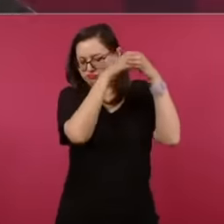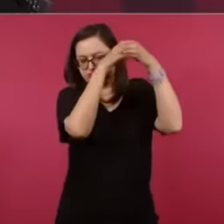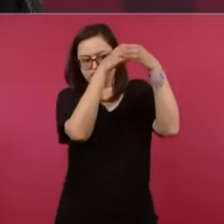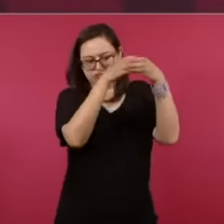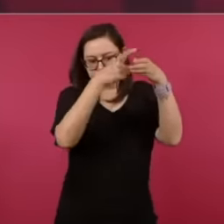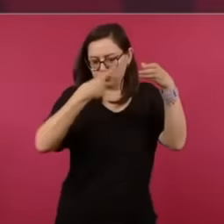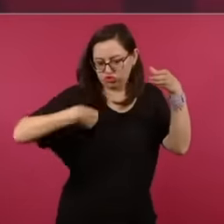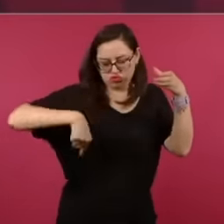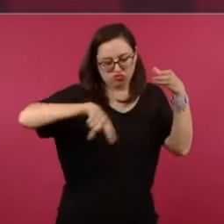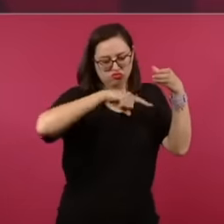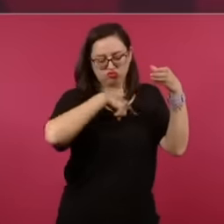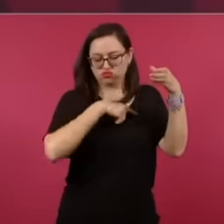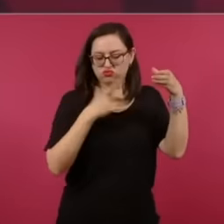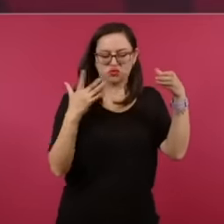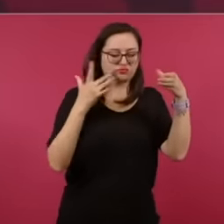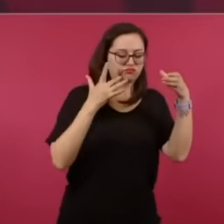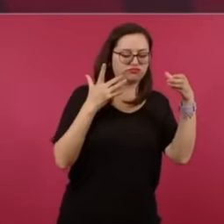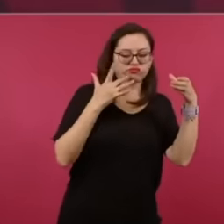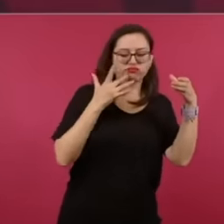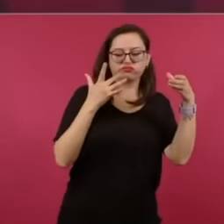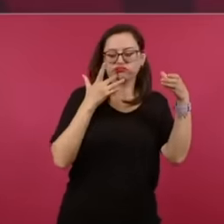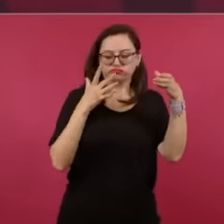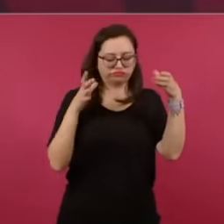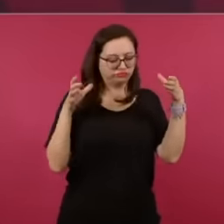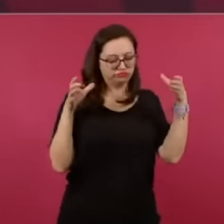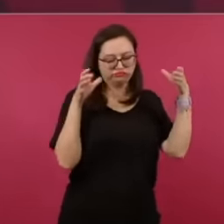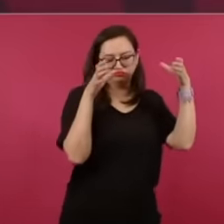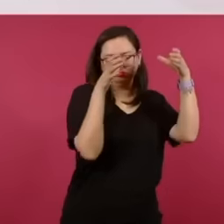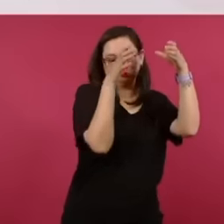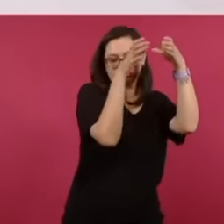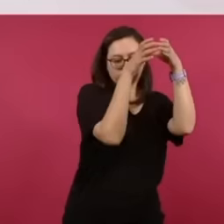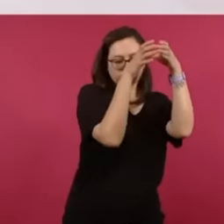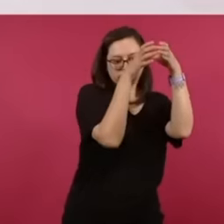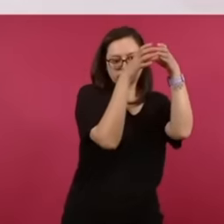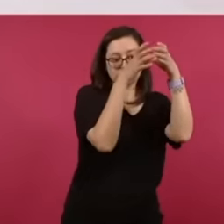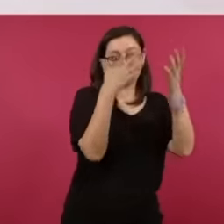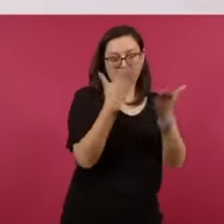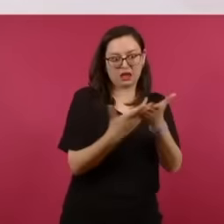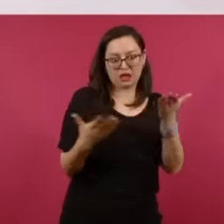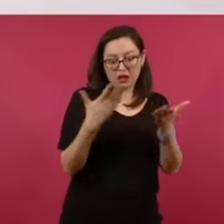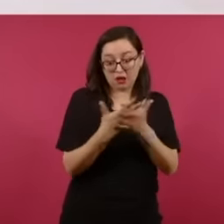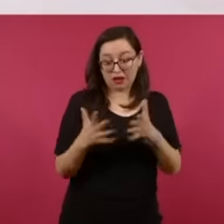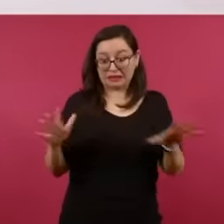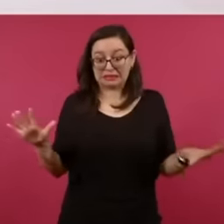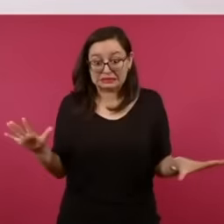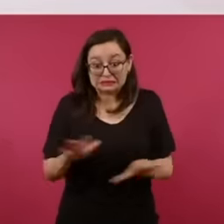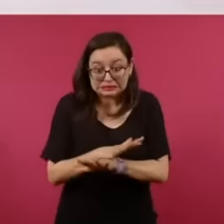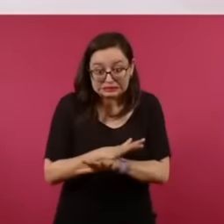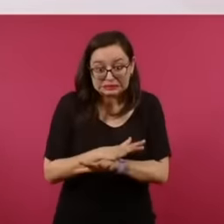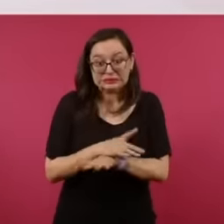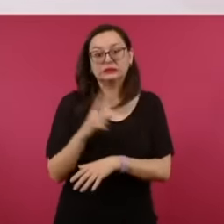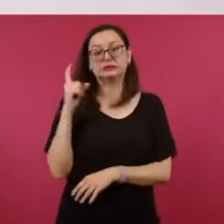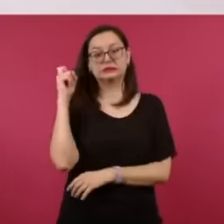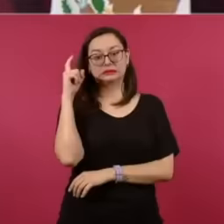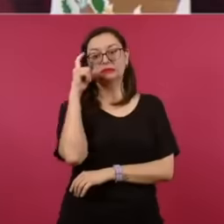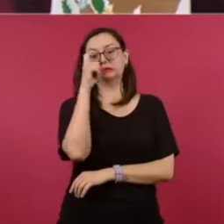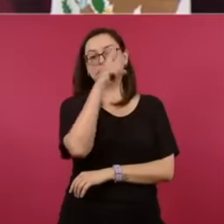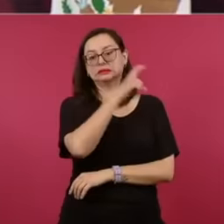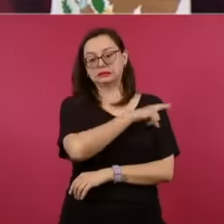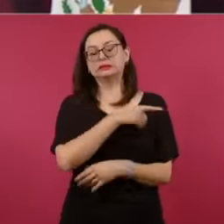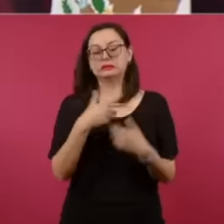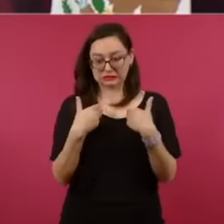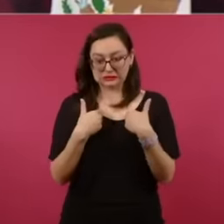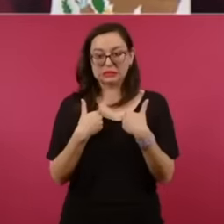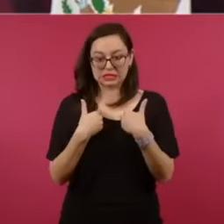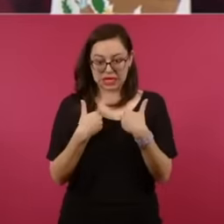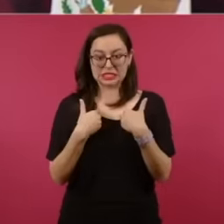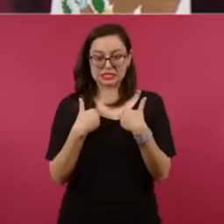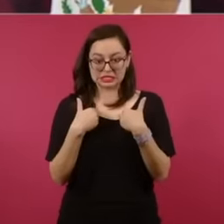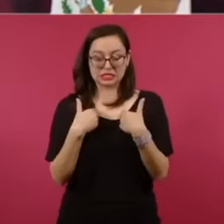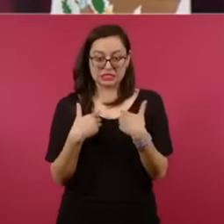it is difficult to change that is why all the effort has to be directed at the